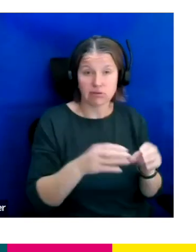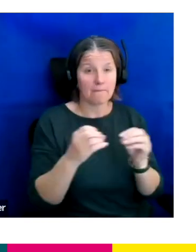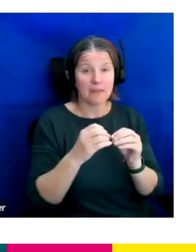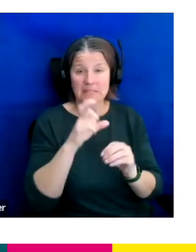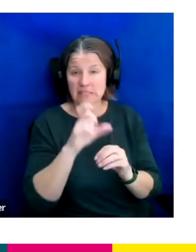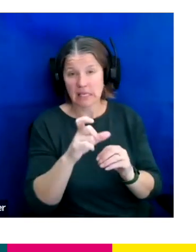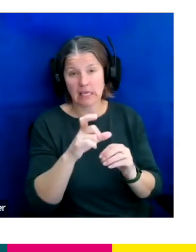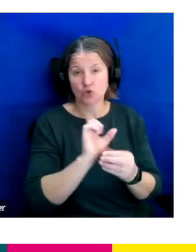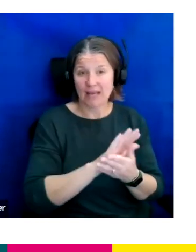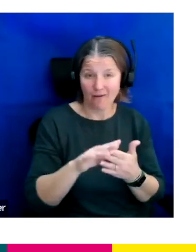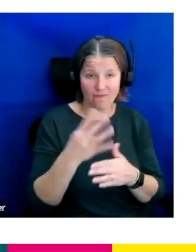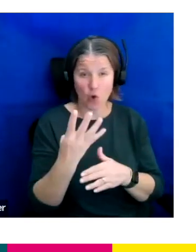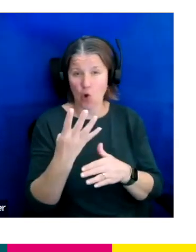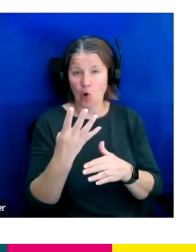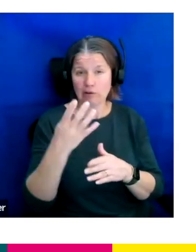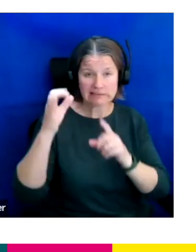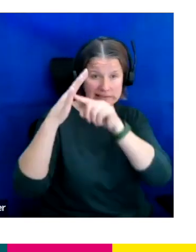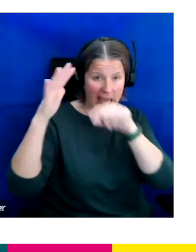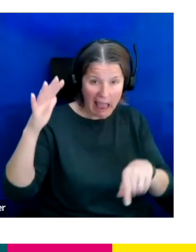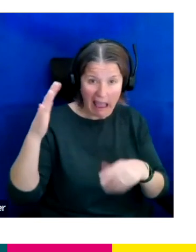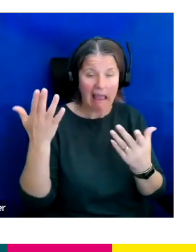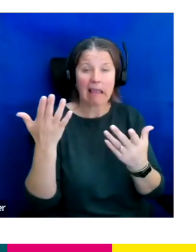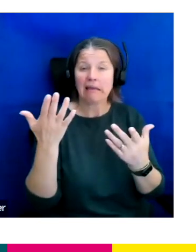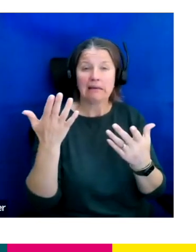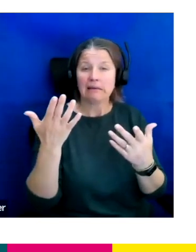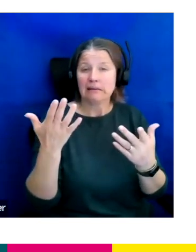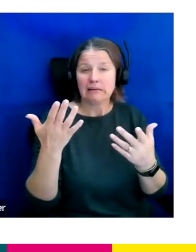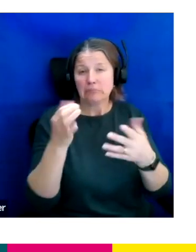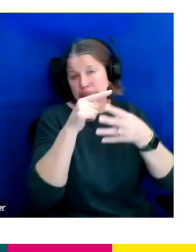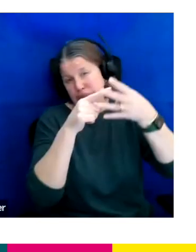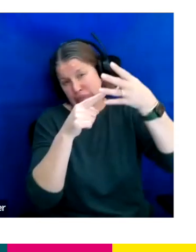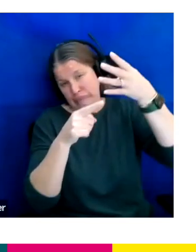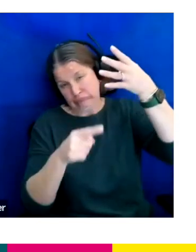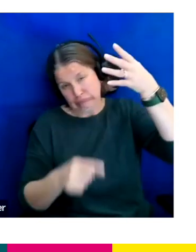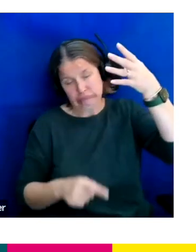So that's BBC, Channel 4, Sky, Paramount, Netflix, Disney, Amazon, all of us working